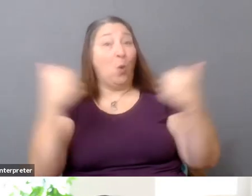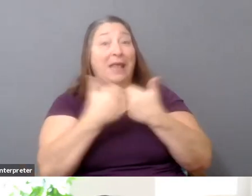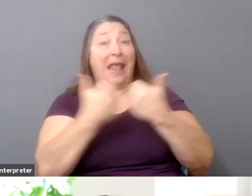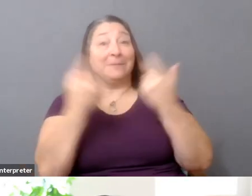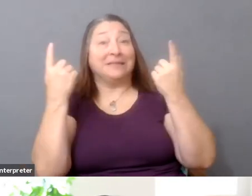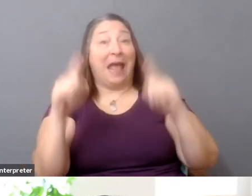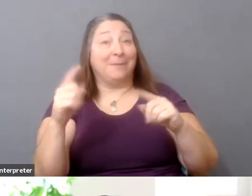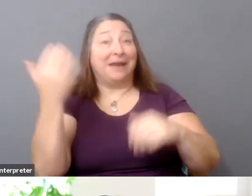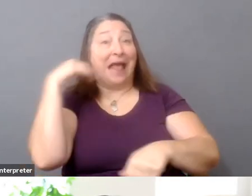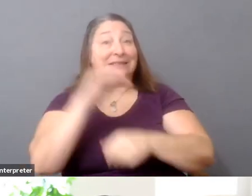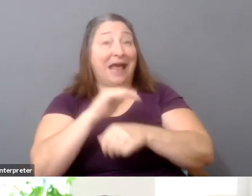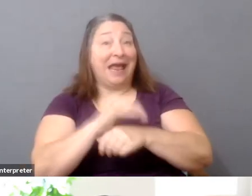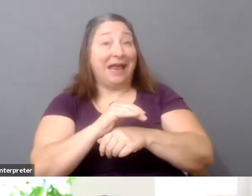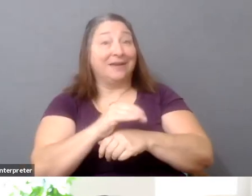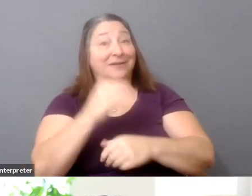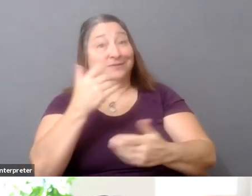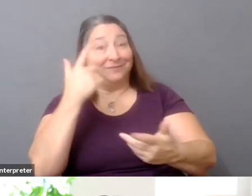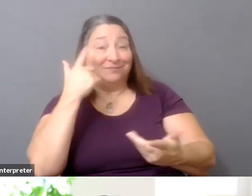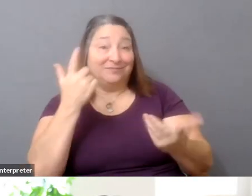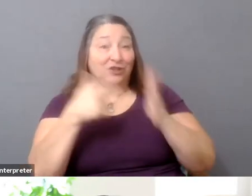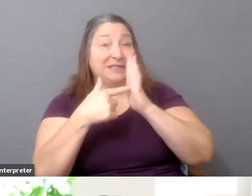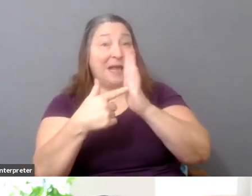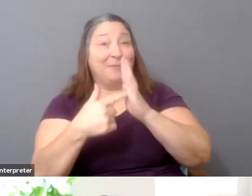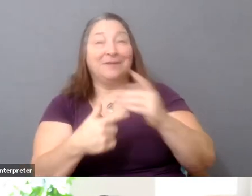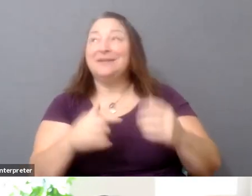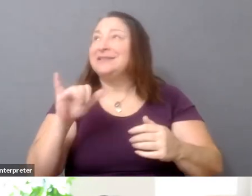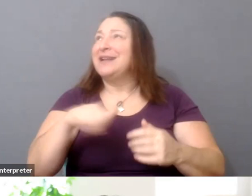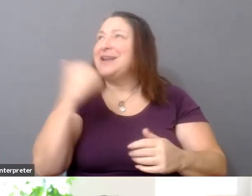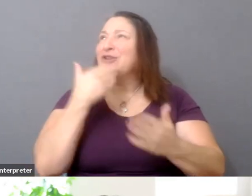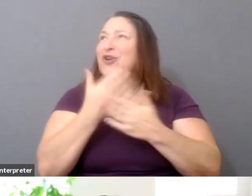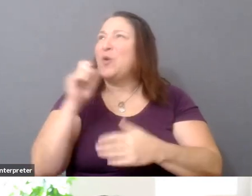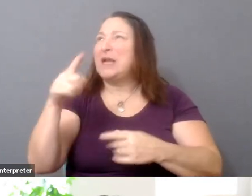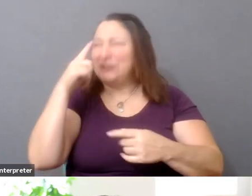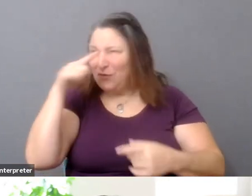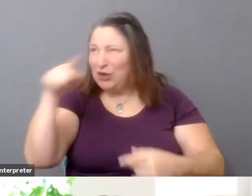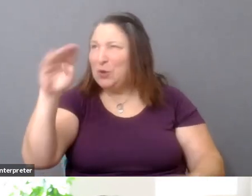That's actually another great question for you, Maggie. Well, it's [? not. ?] I will just